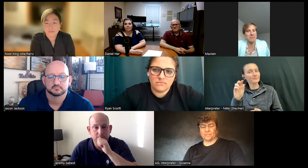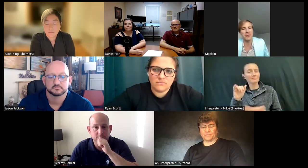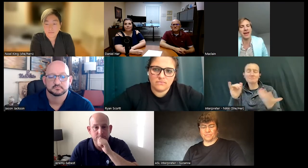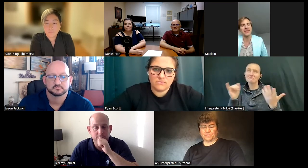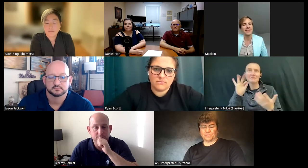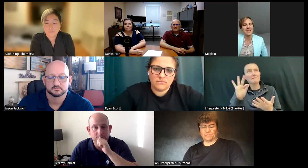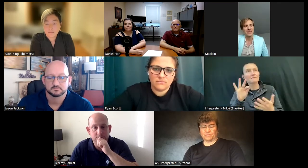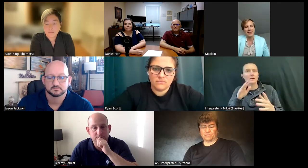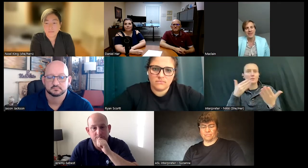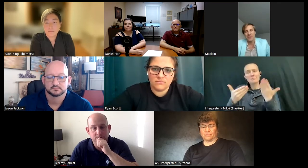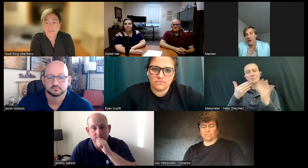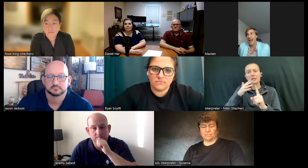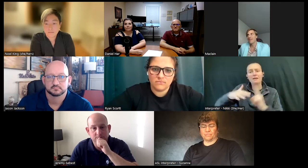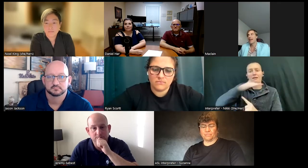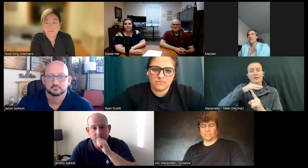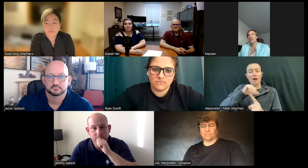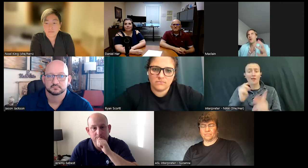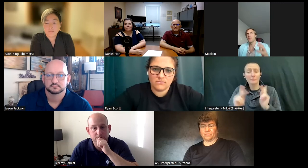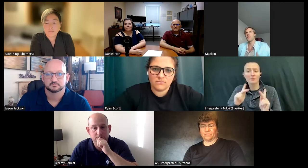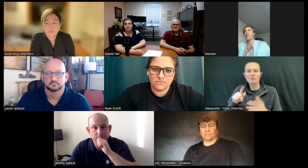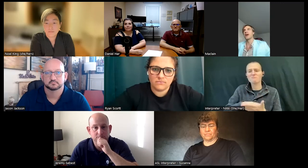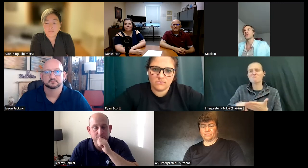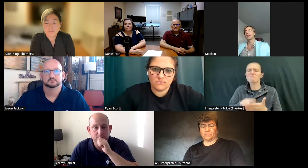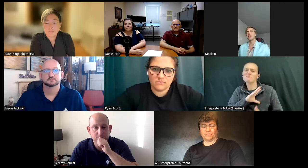with people that really hate life and don't want to look